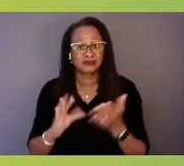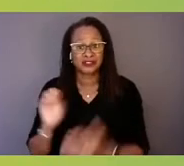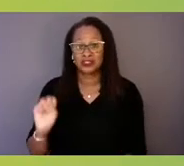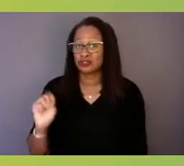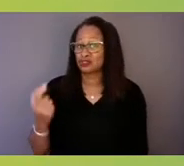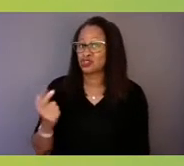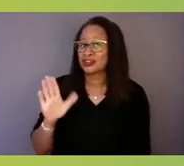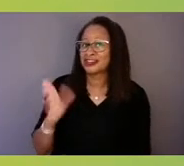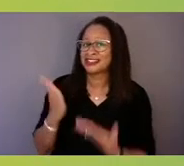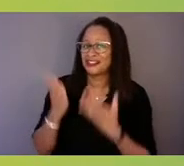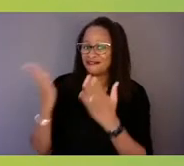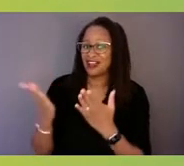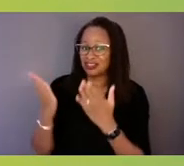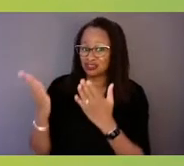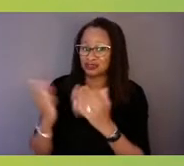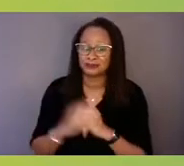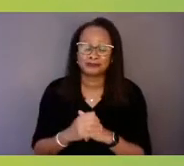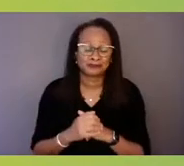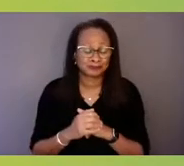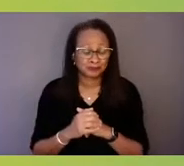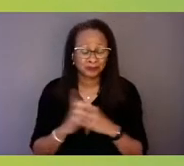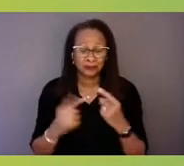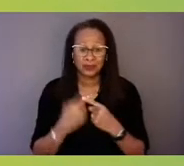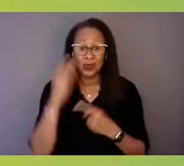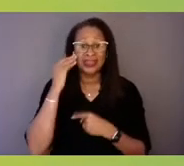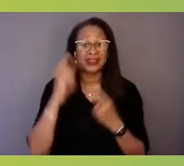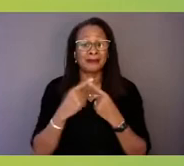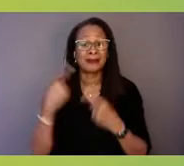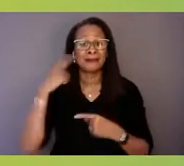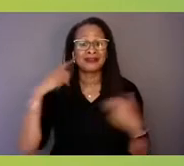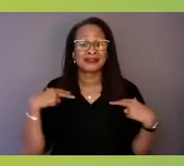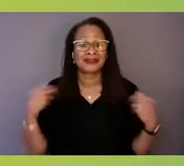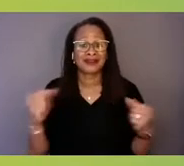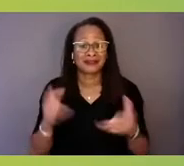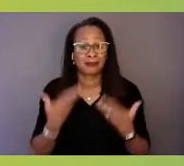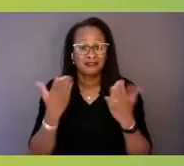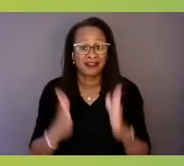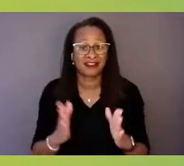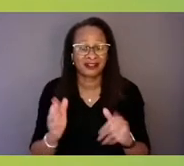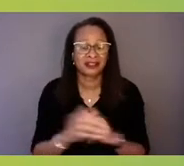but when we think about mental health providers as well as child and adolescent psychiatrists,